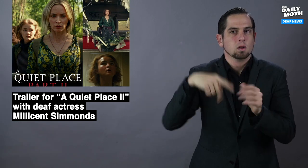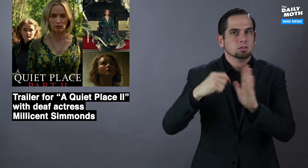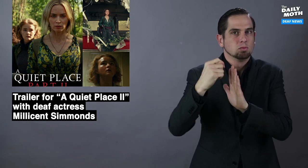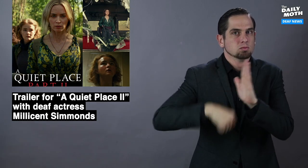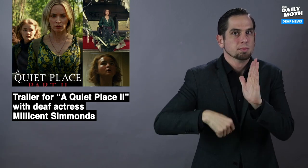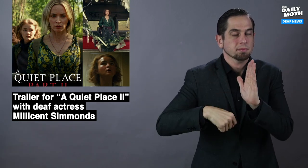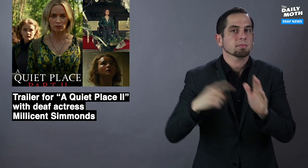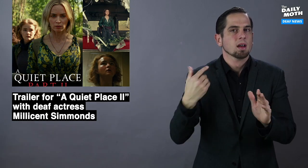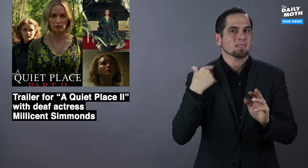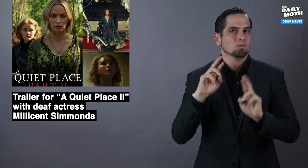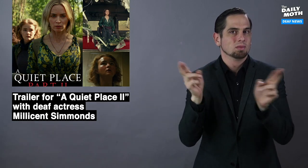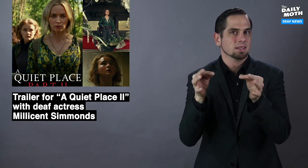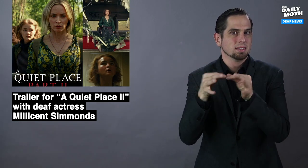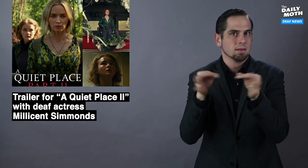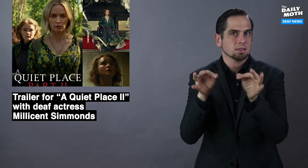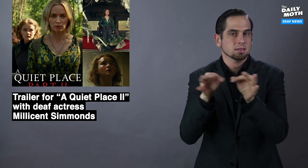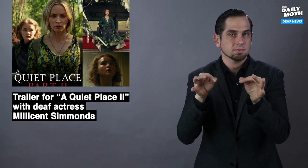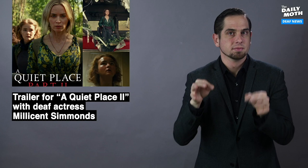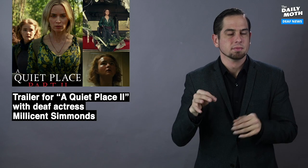the transcript. It has captions.